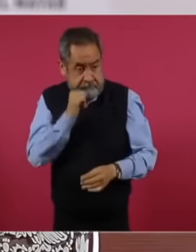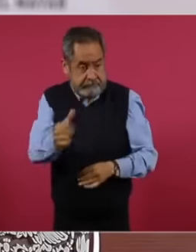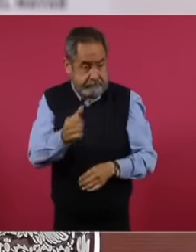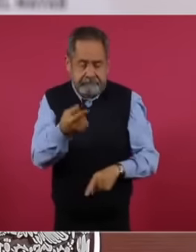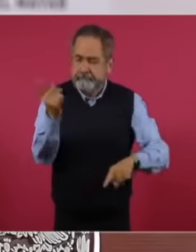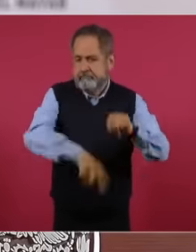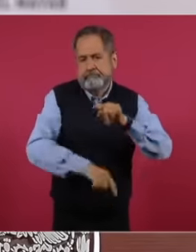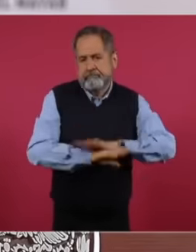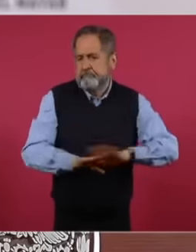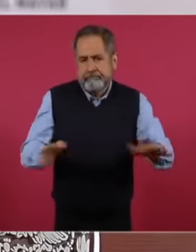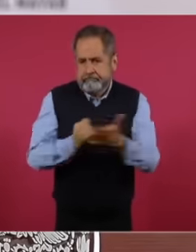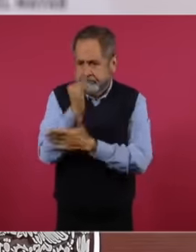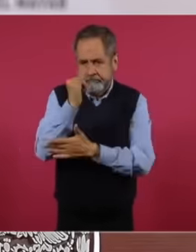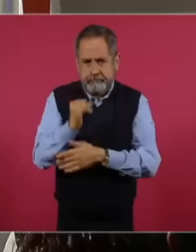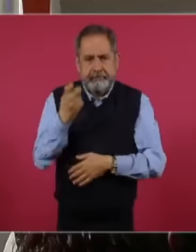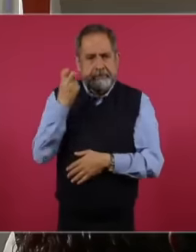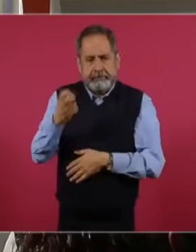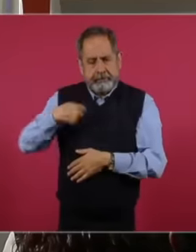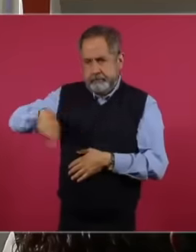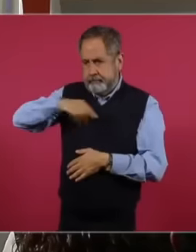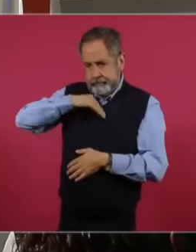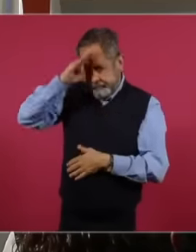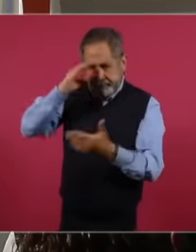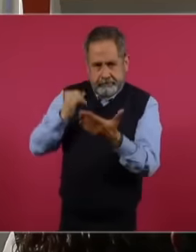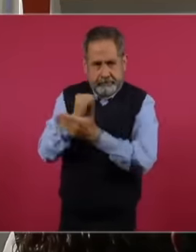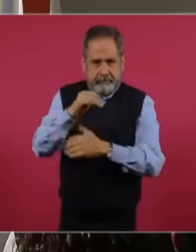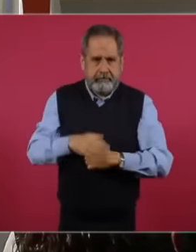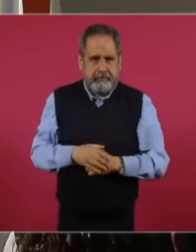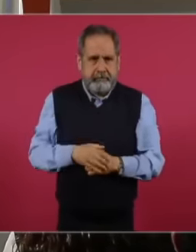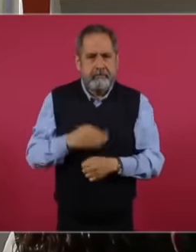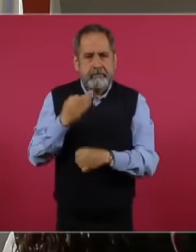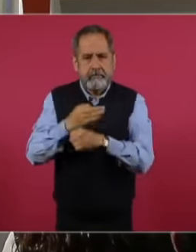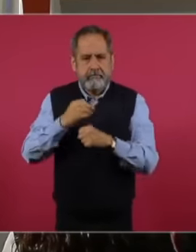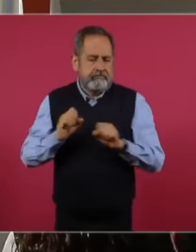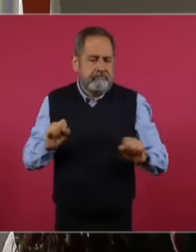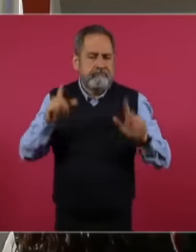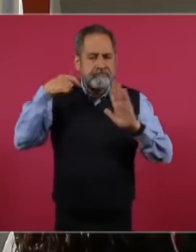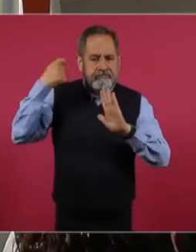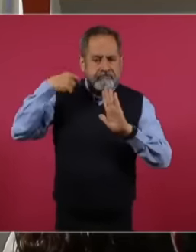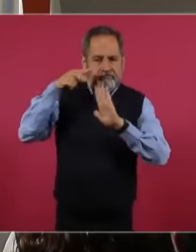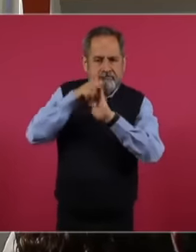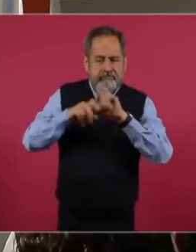marks our decision making. We are going to end with this video made by a very